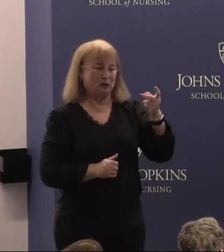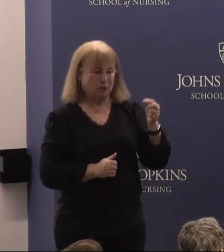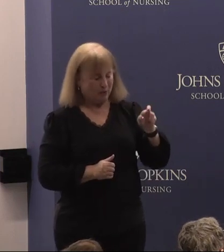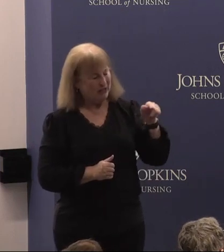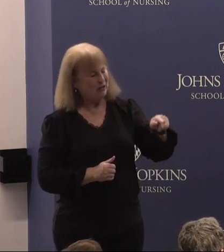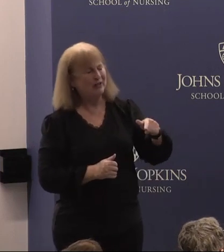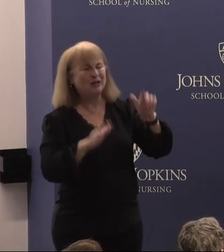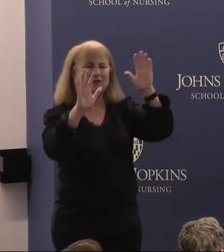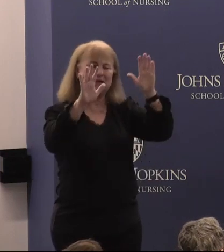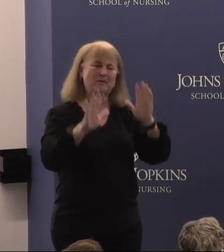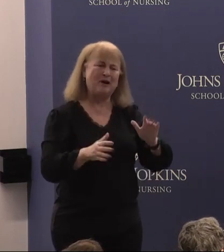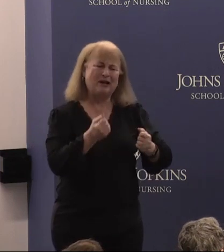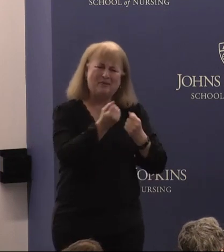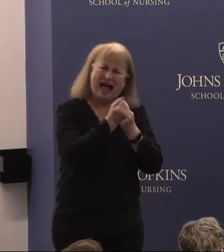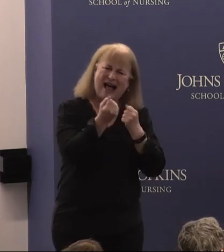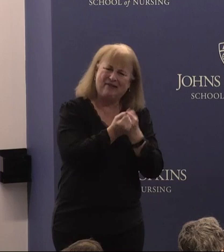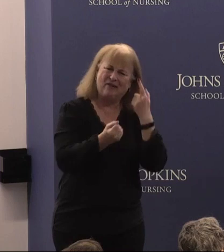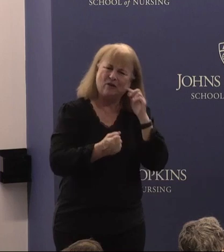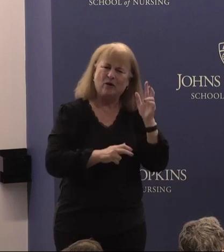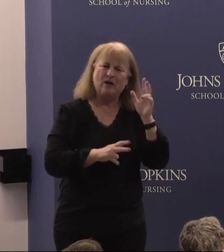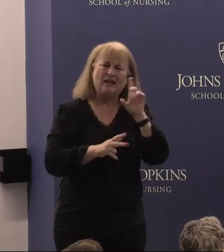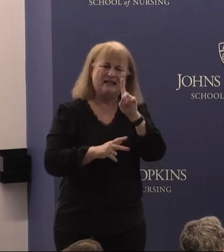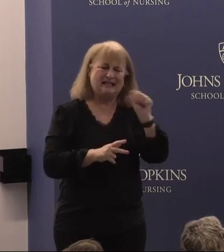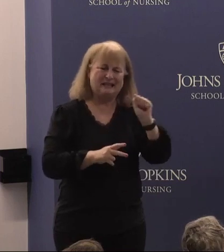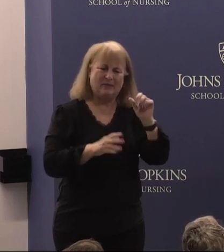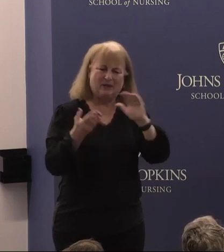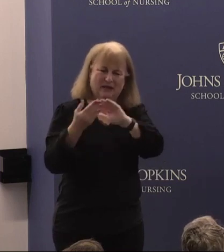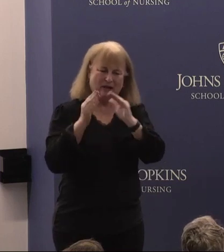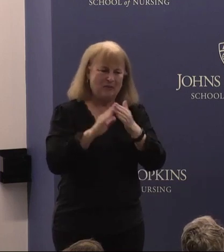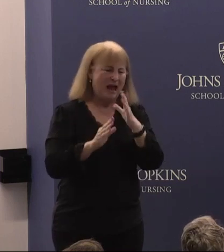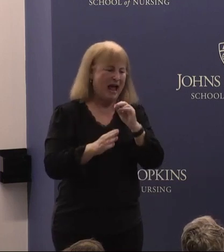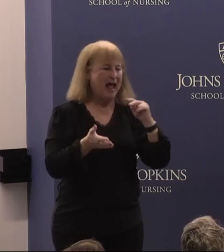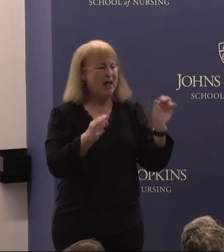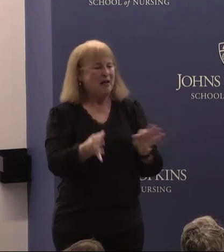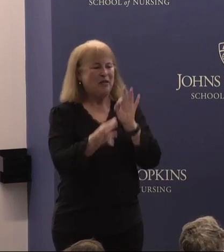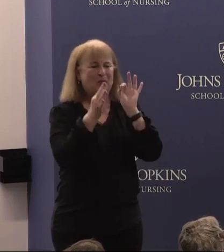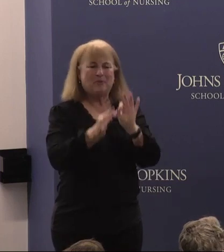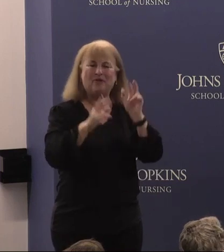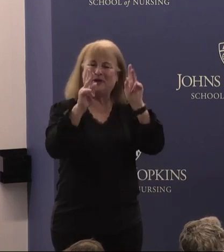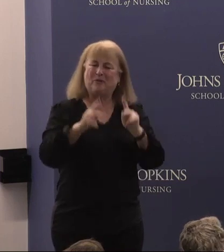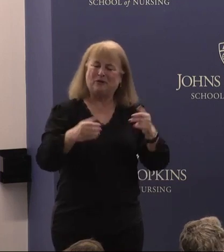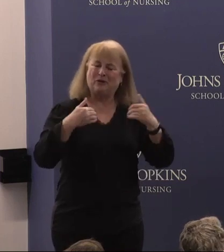remarkable advocate for the disability community and the perfect person to hold this inaugural